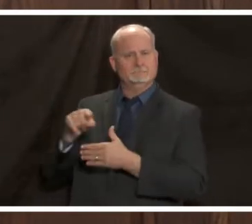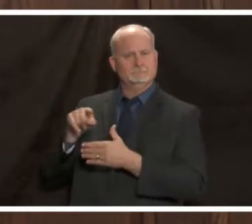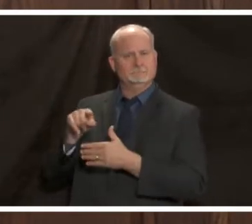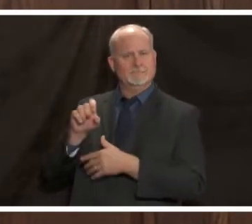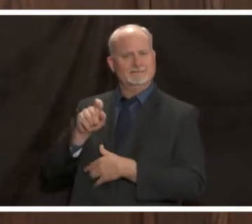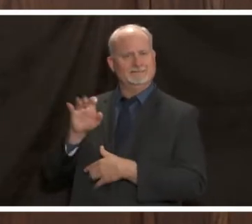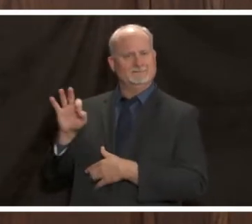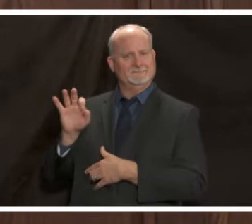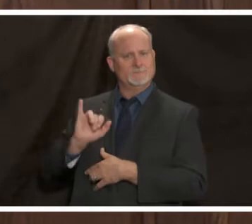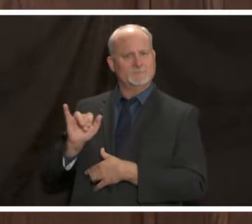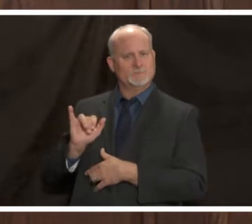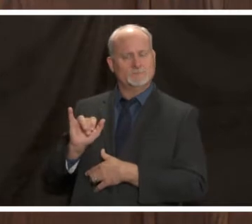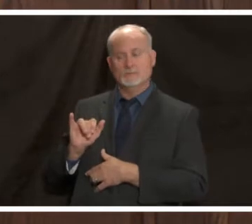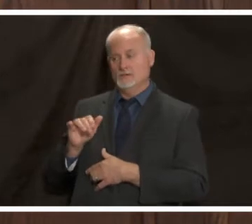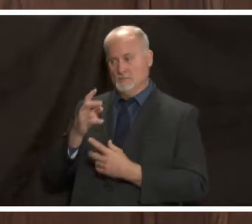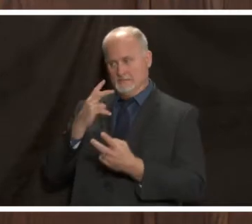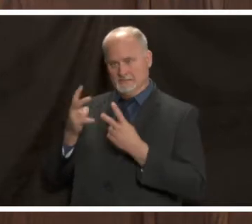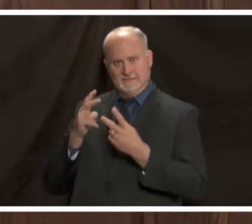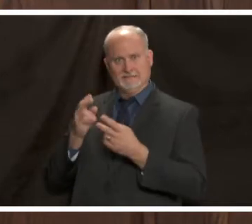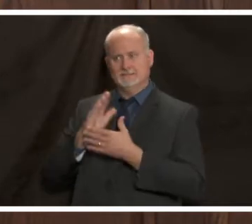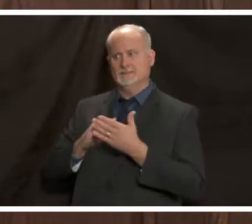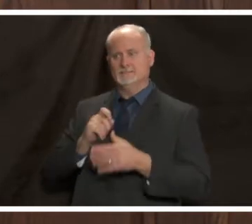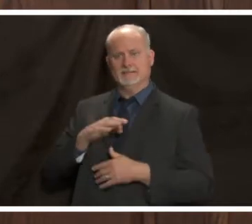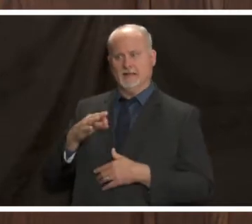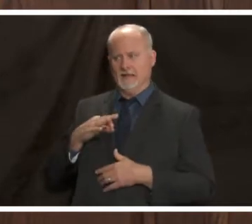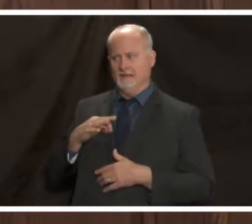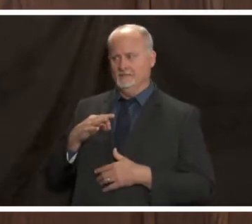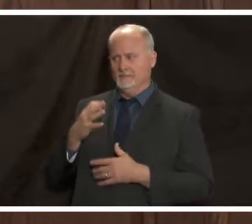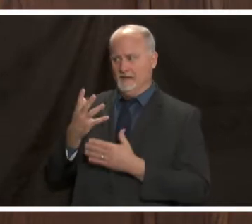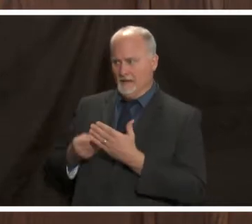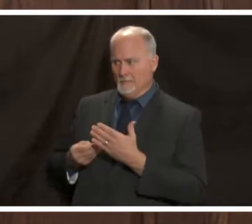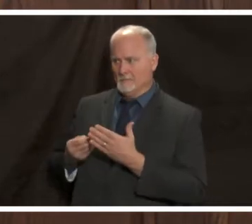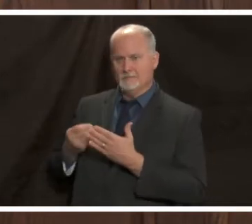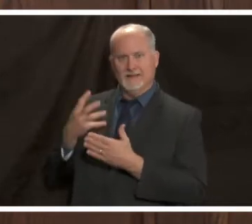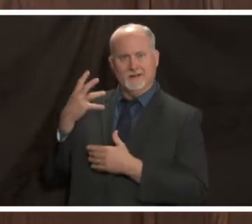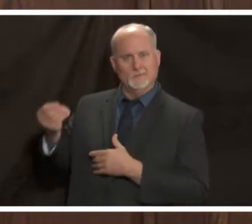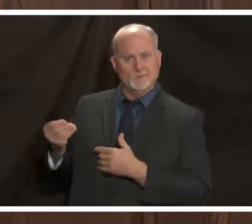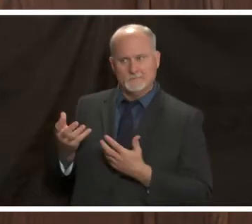beginning to see some staffing shortages related to the impact of covid 19 cases on our employees